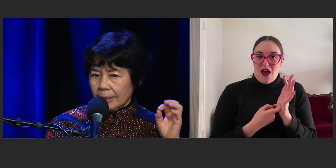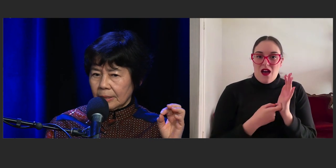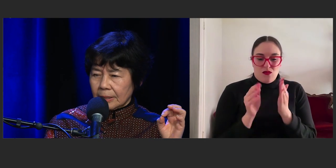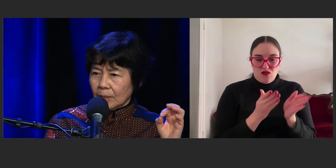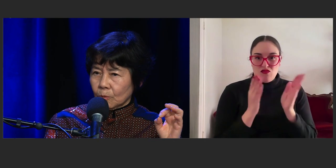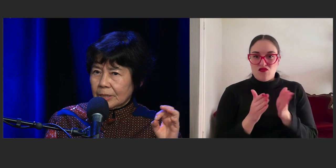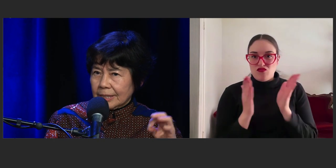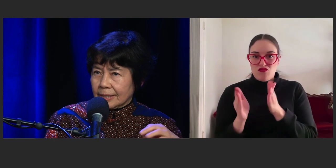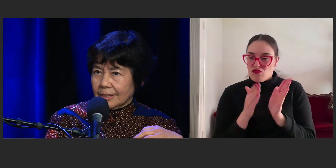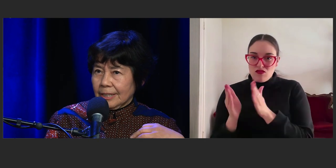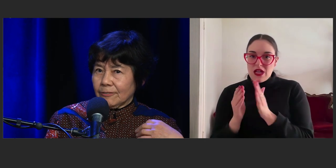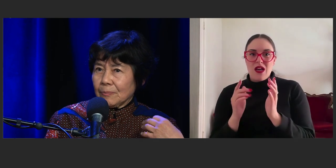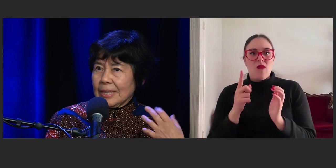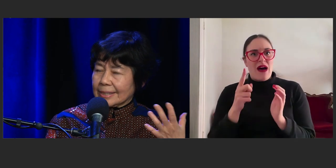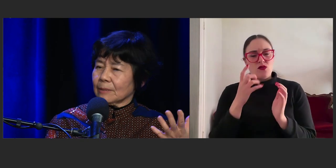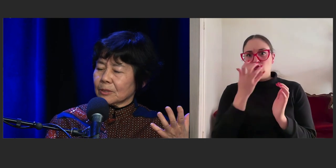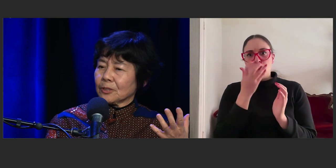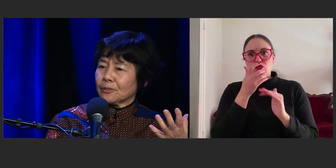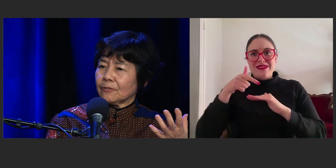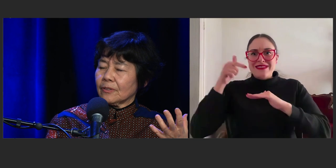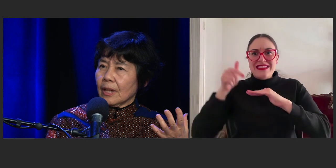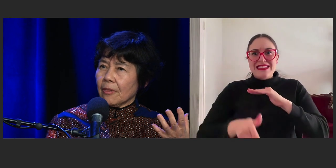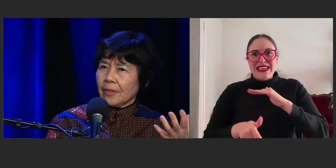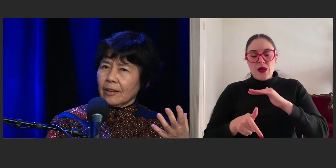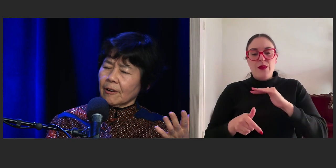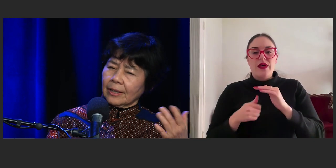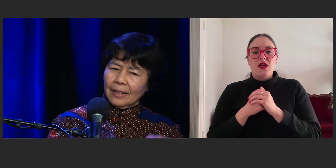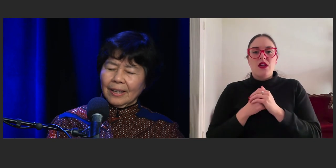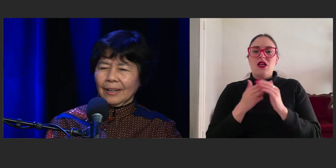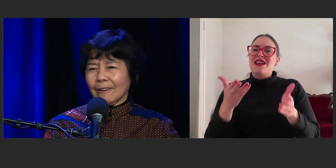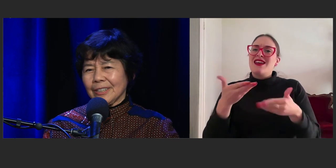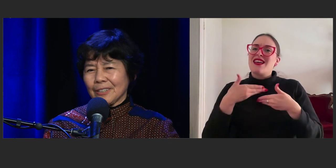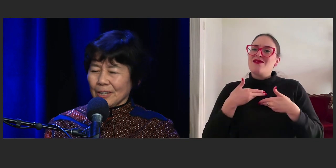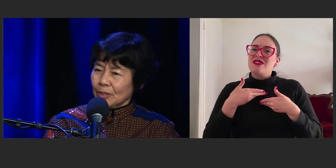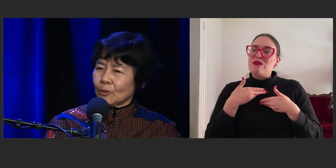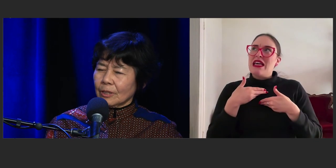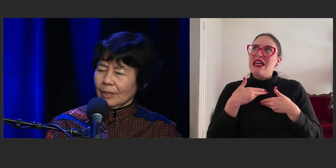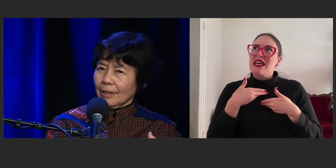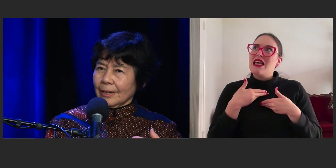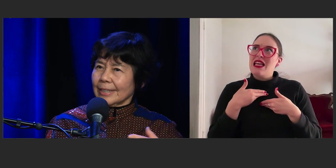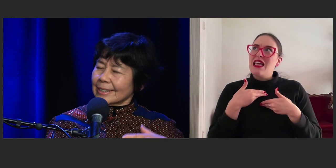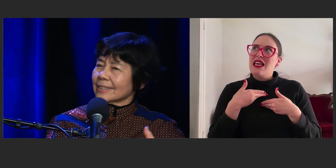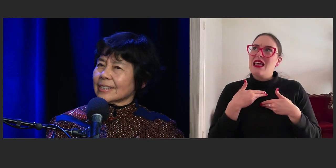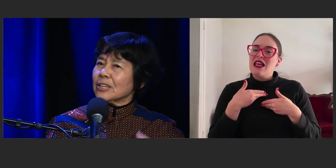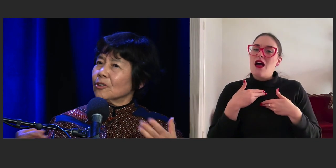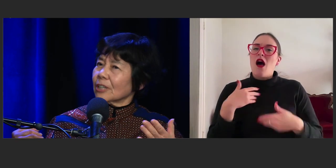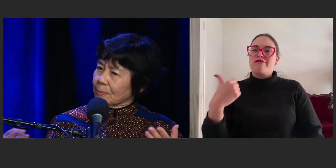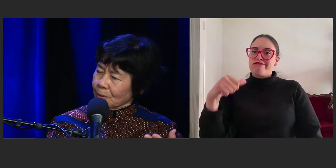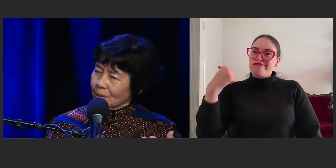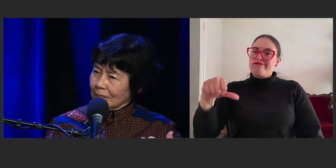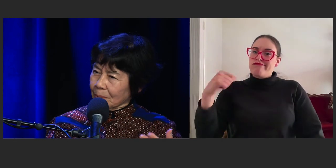and it will just give me some sort of thing going, "Oh you are," it doesn't say you're not important,